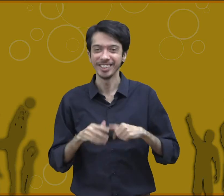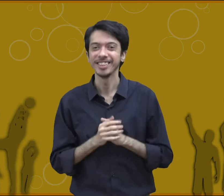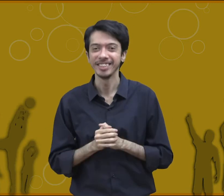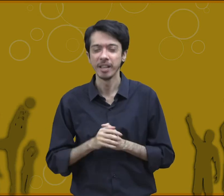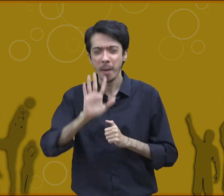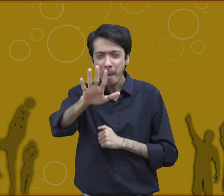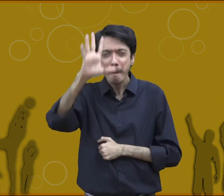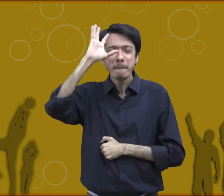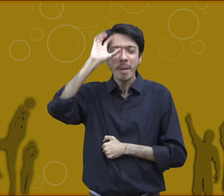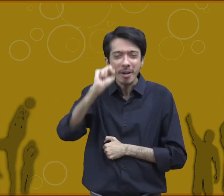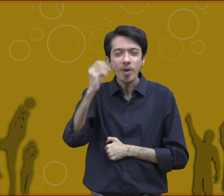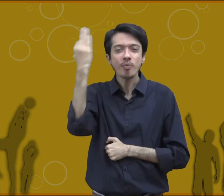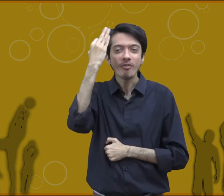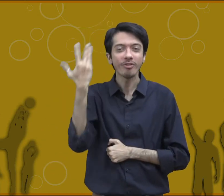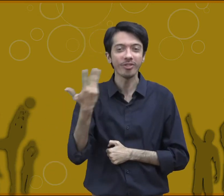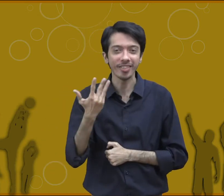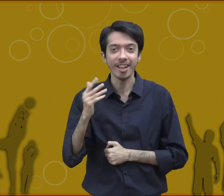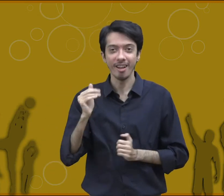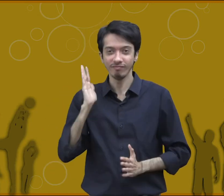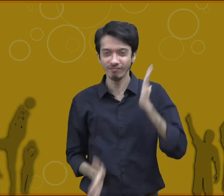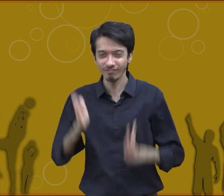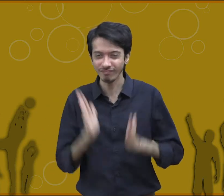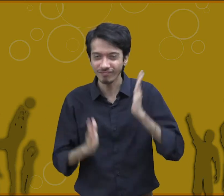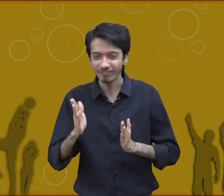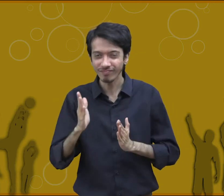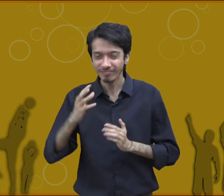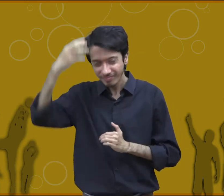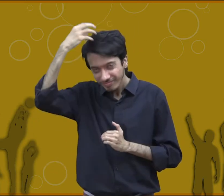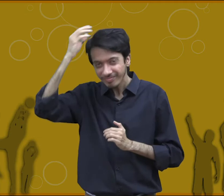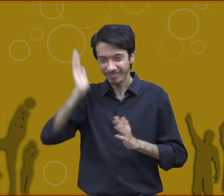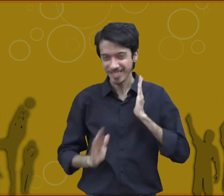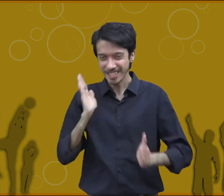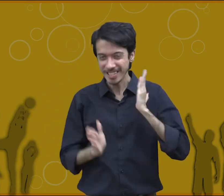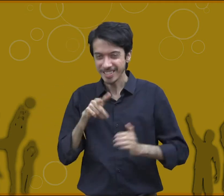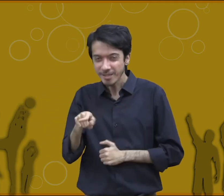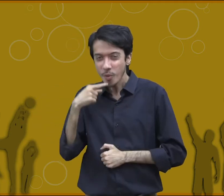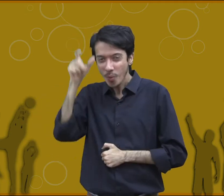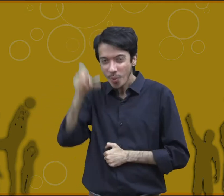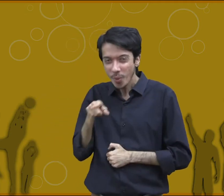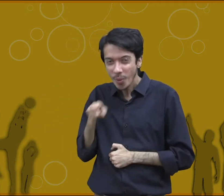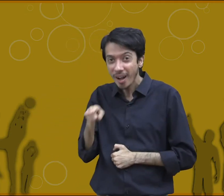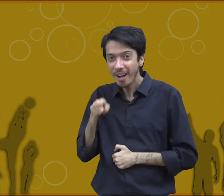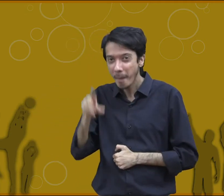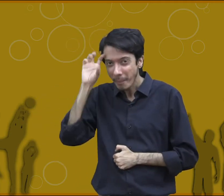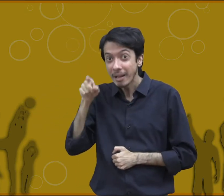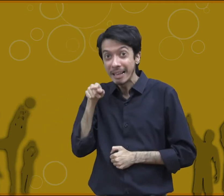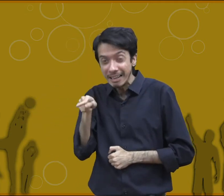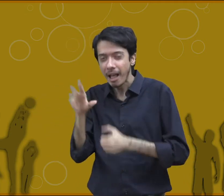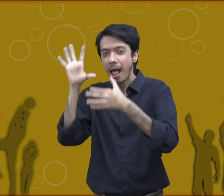You all must have seen the movie Bhag Milkha Bhag. In that movie you will see the social skills in